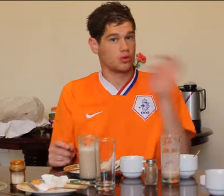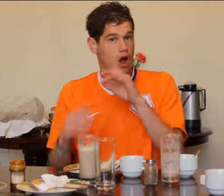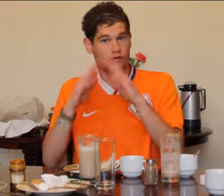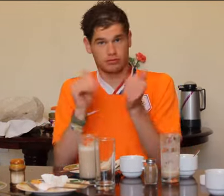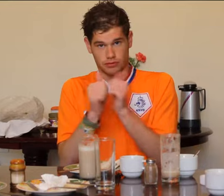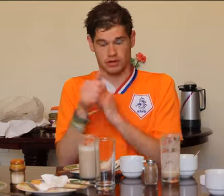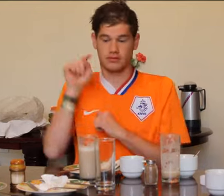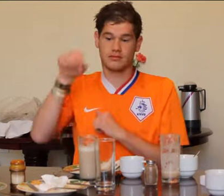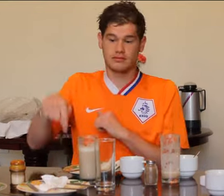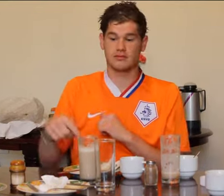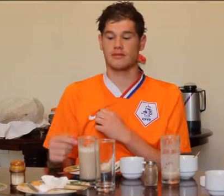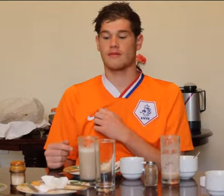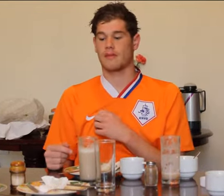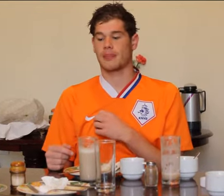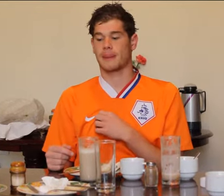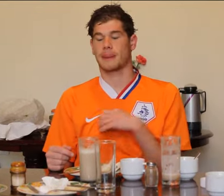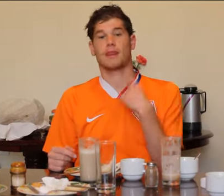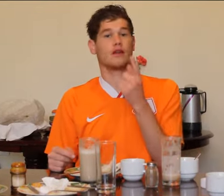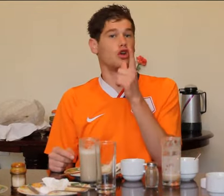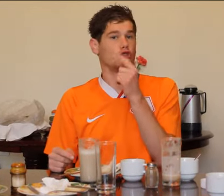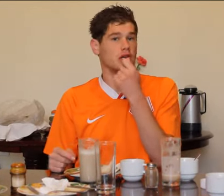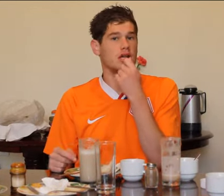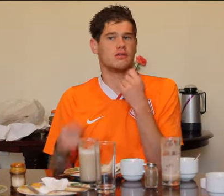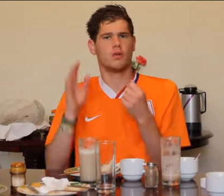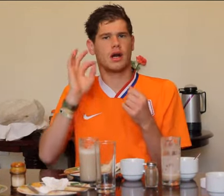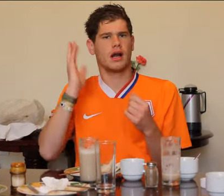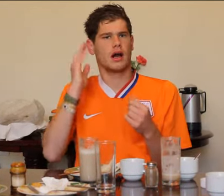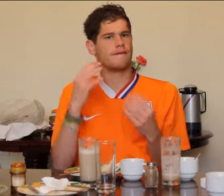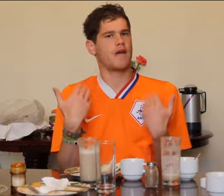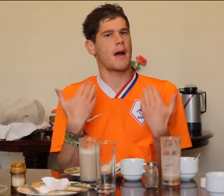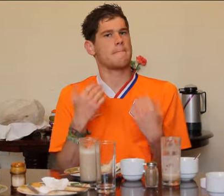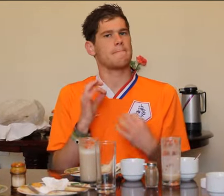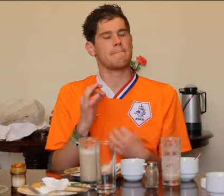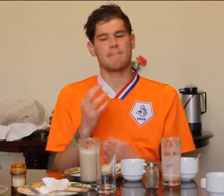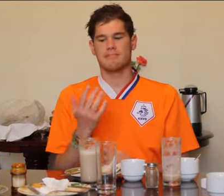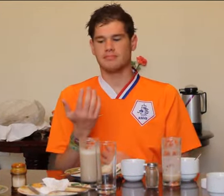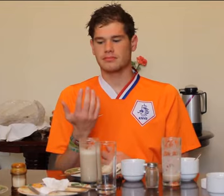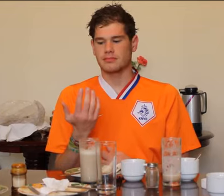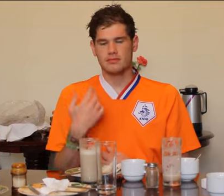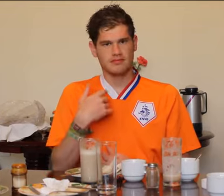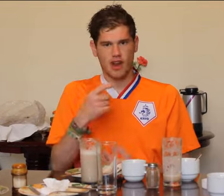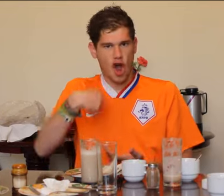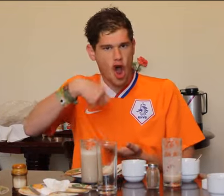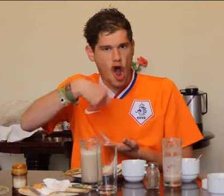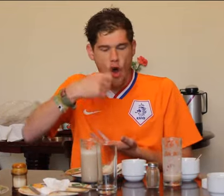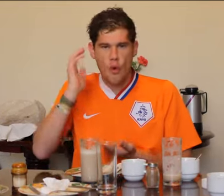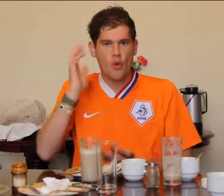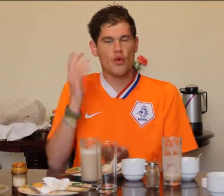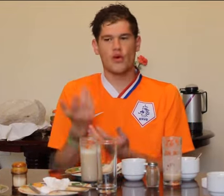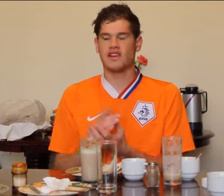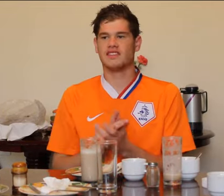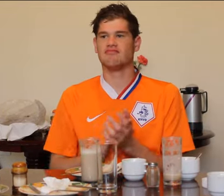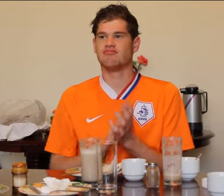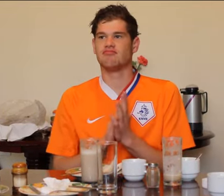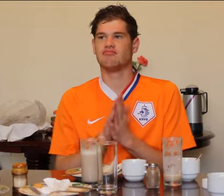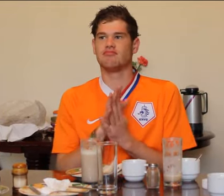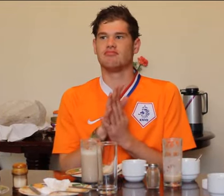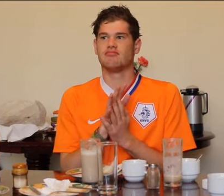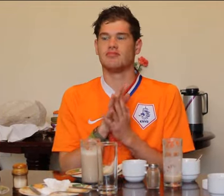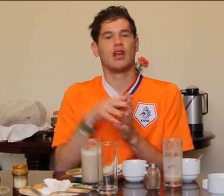Back at the house of sports we had lunch. The food was very good!